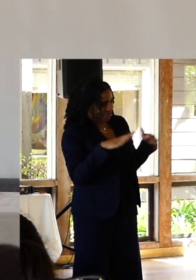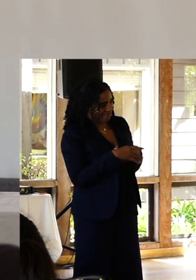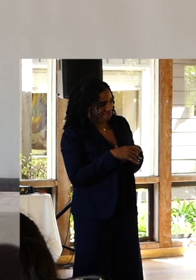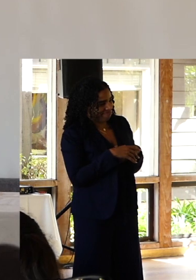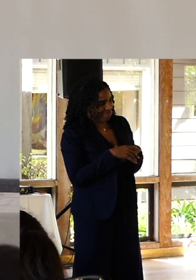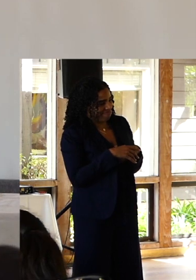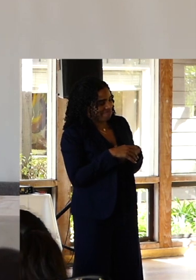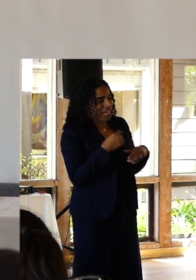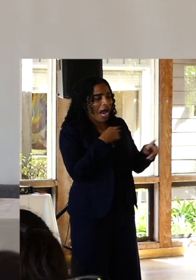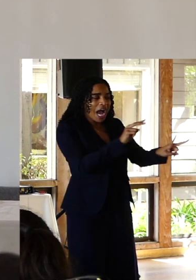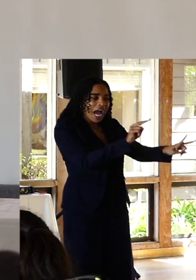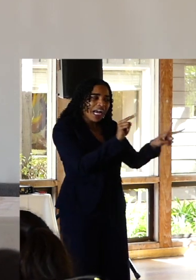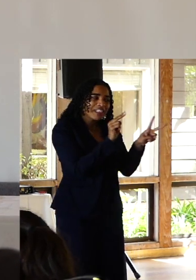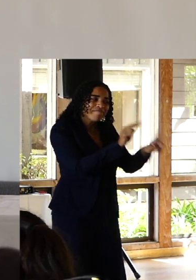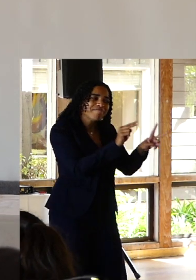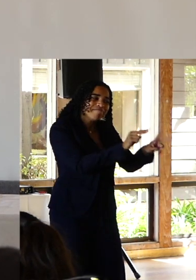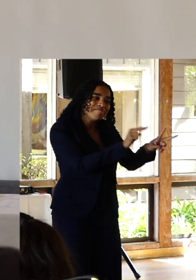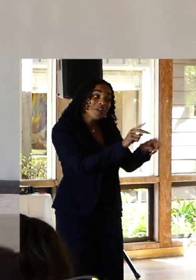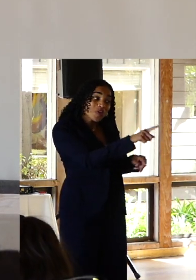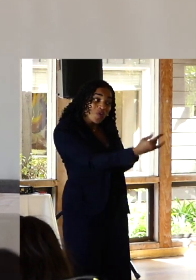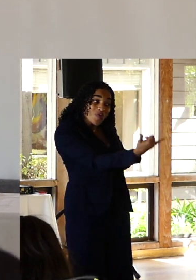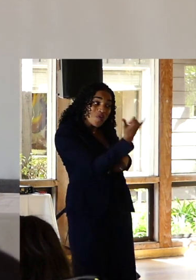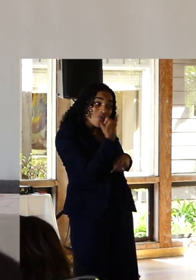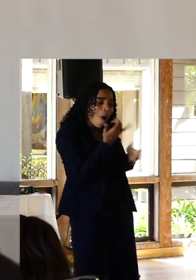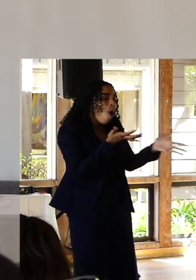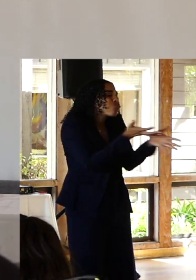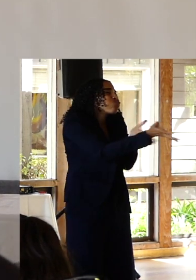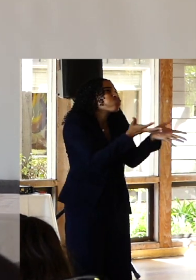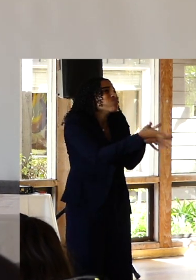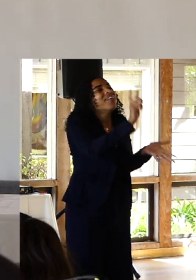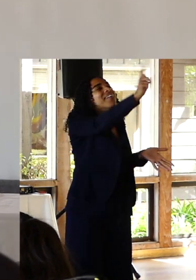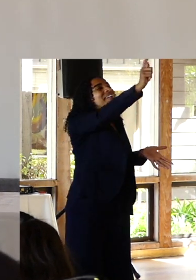wait to hear about the difference that I would be making in the world because